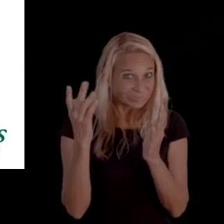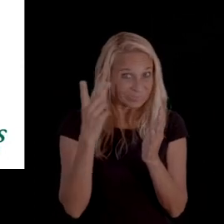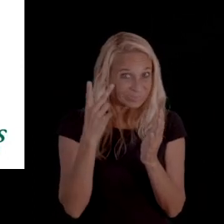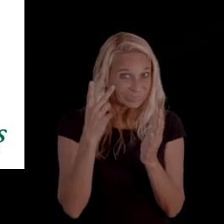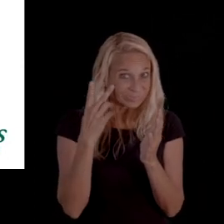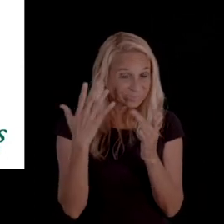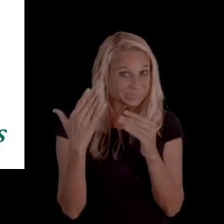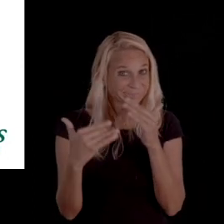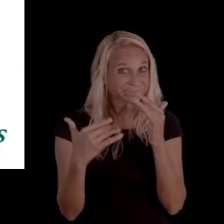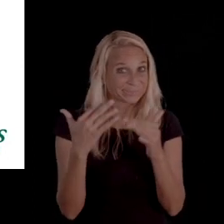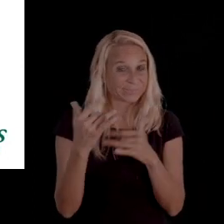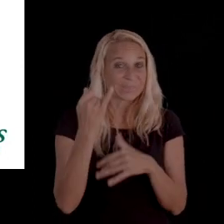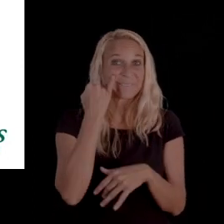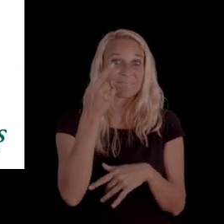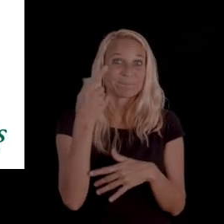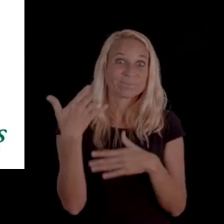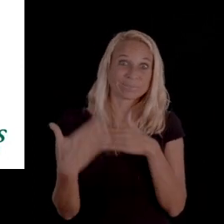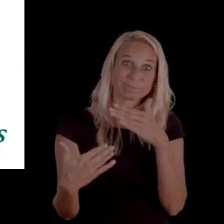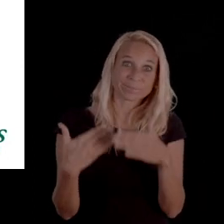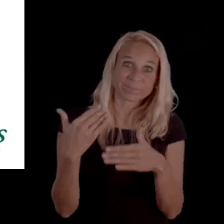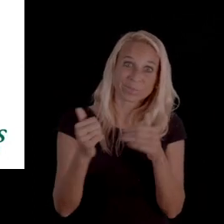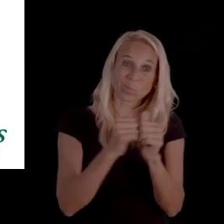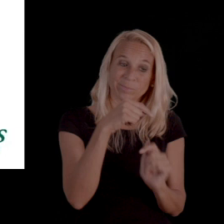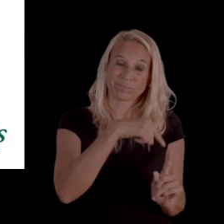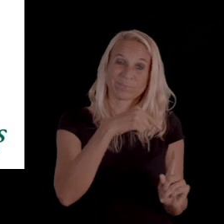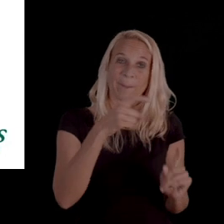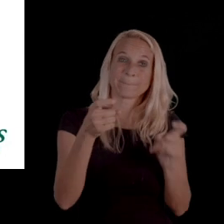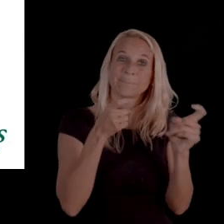if you're dealing with just the managed care company,